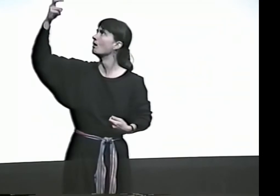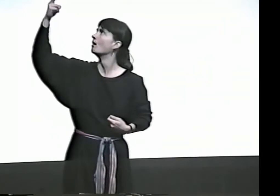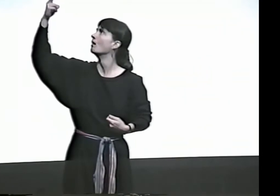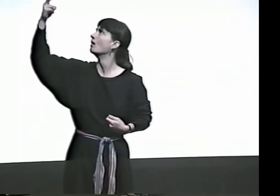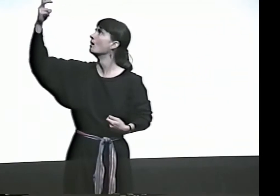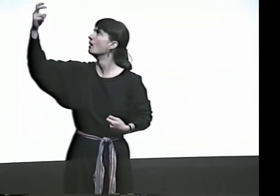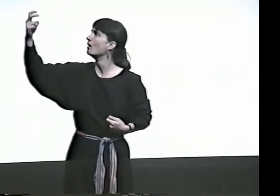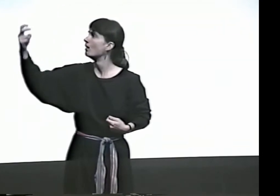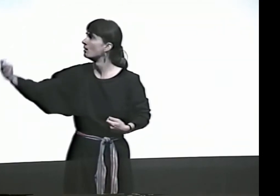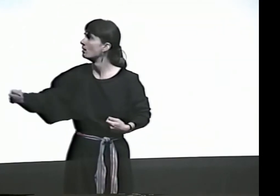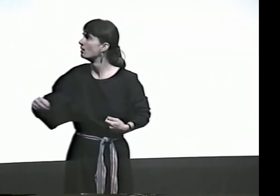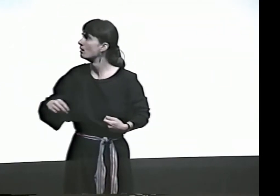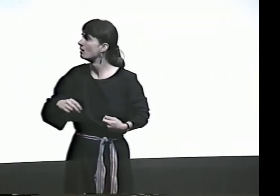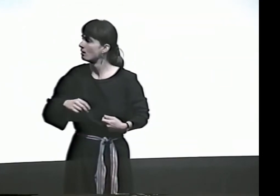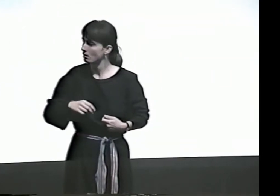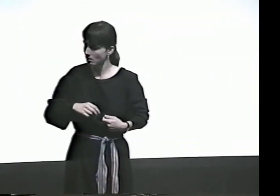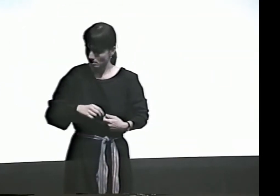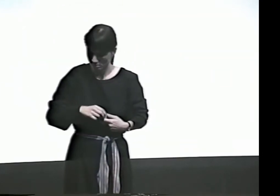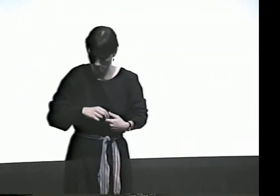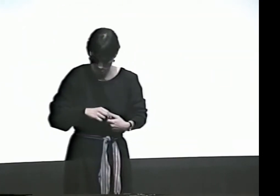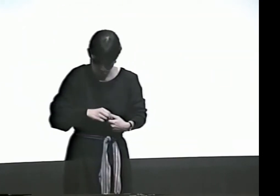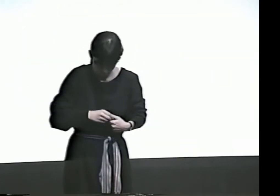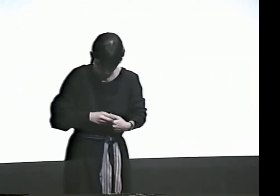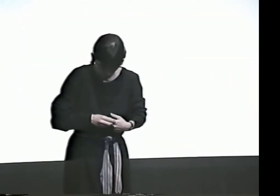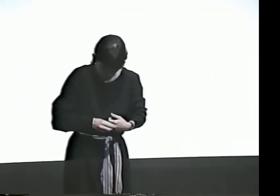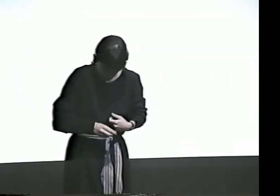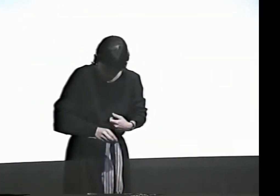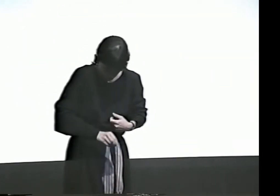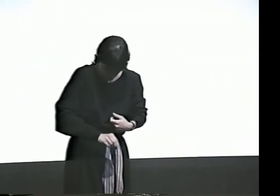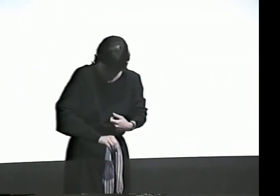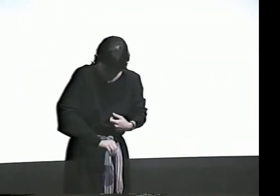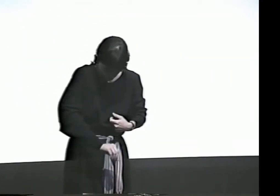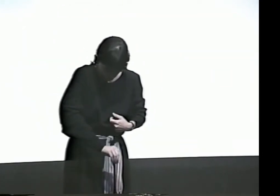AND THE BOY SEES HIS FATHER SHOT AND KILLED.